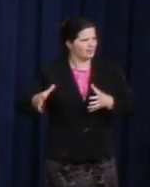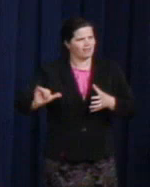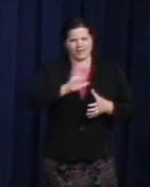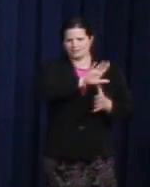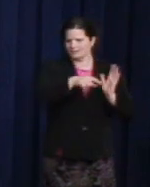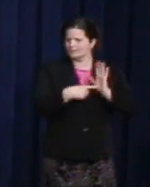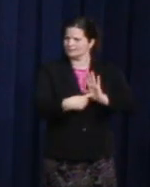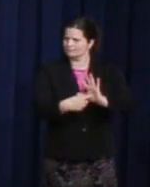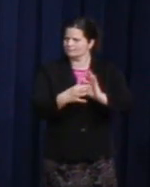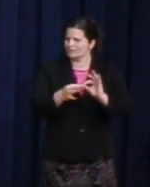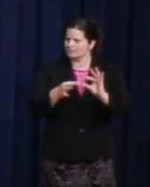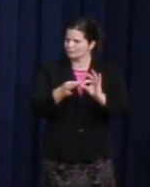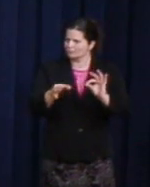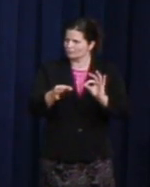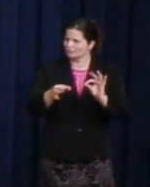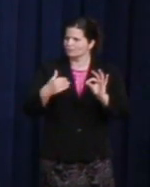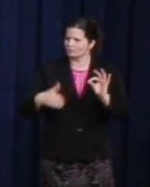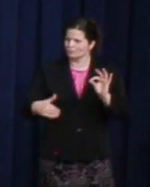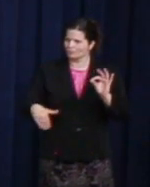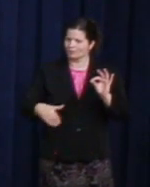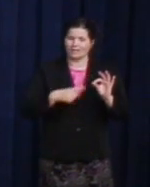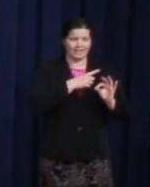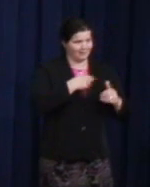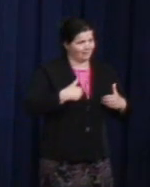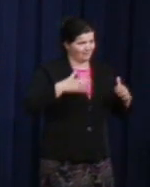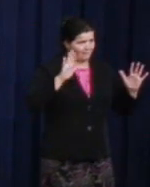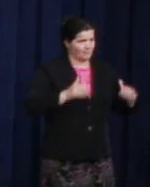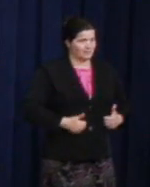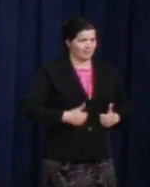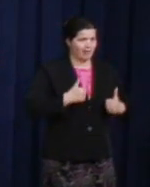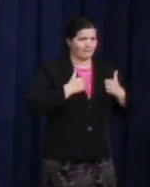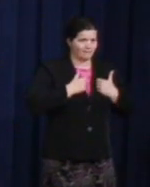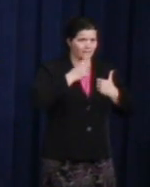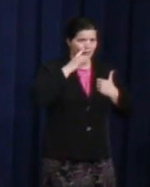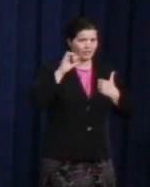has been paid by his life so that we can all use that